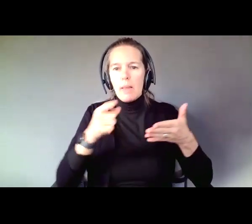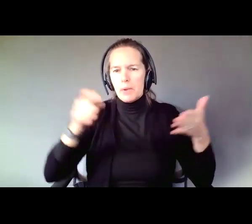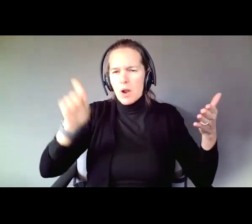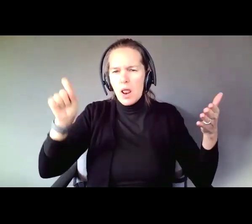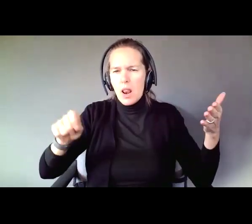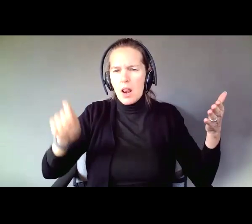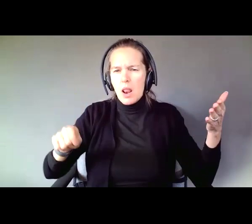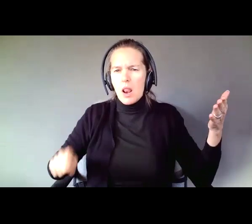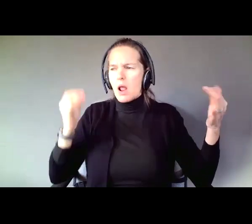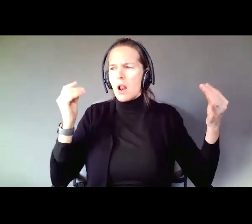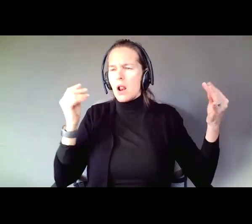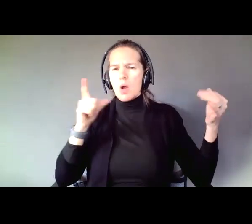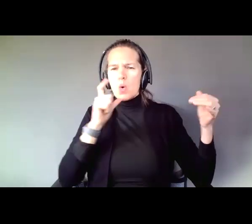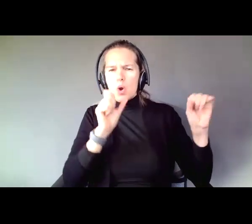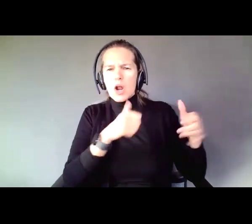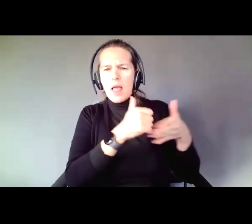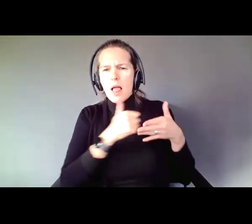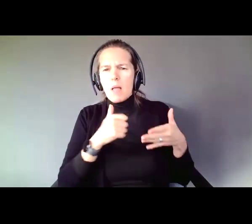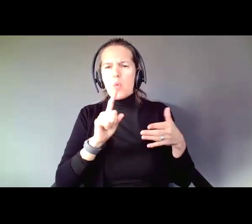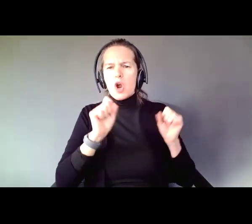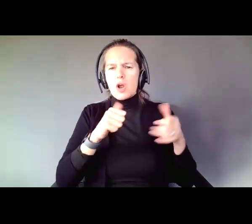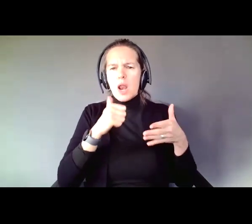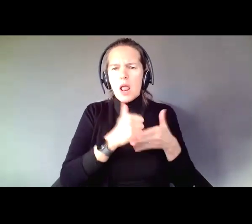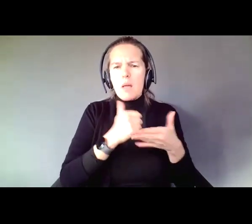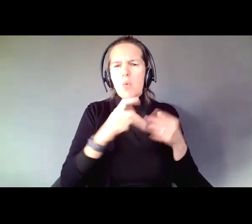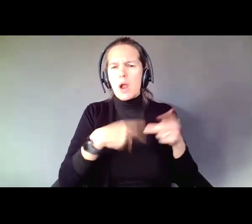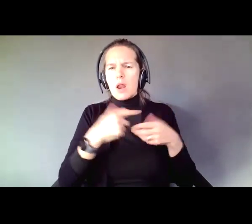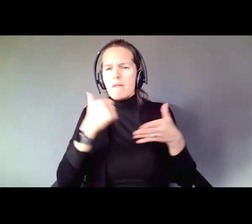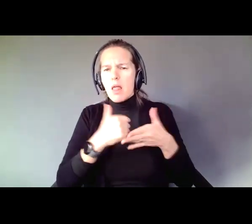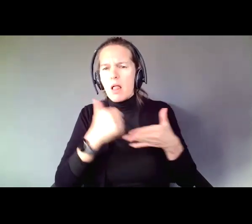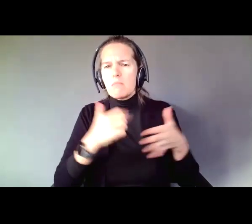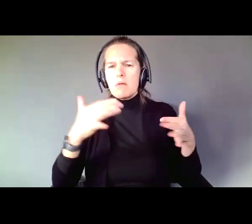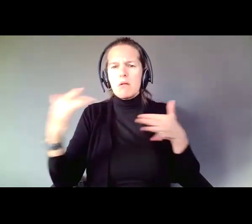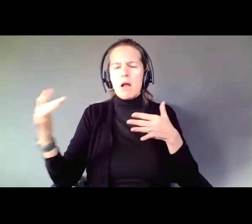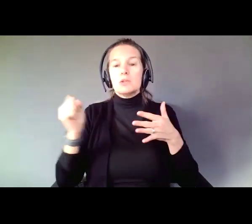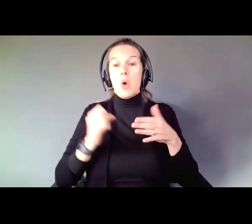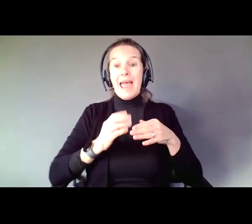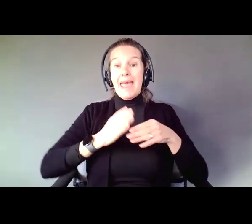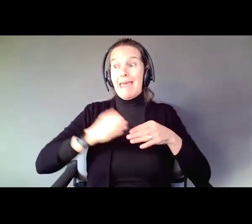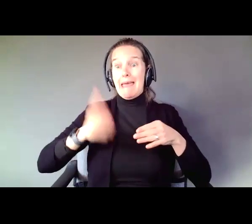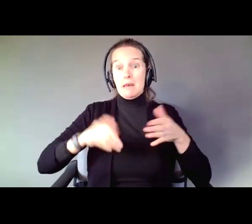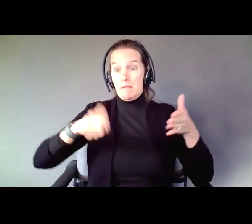who can help, how they can help, where they can help and what kind of help you want. So at the end of the worksheets then you have a plan.